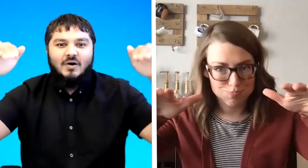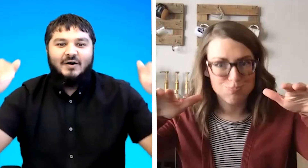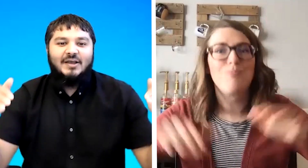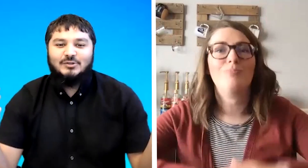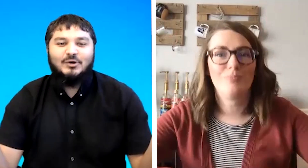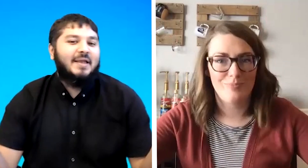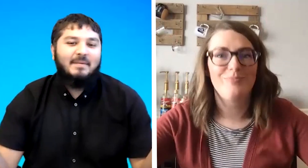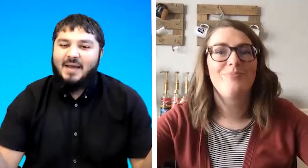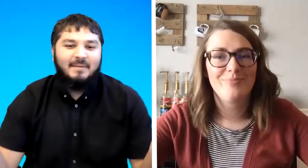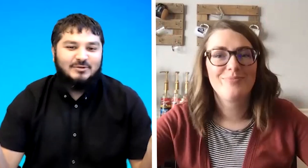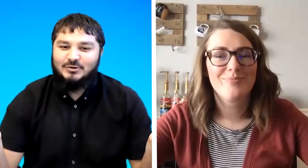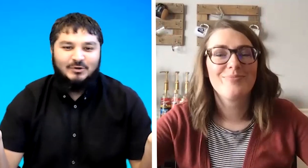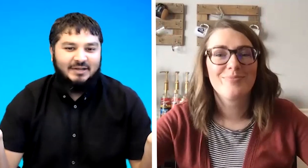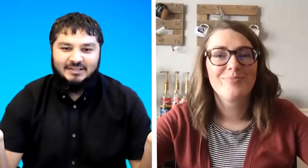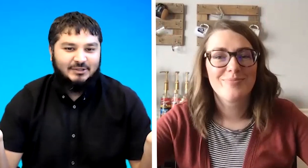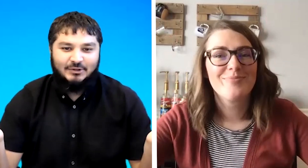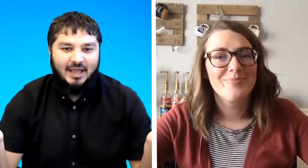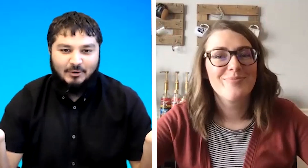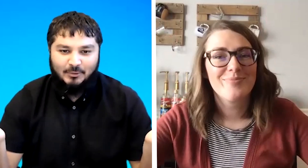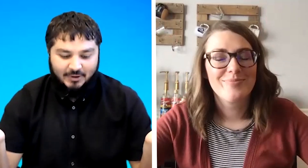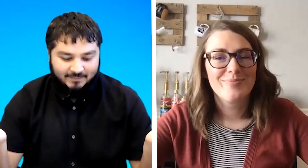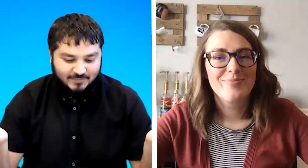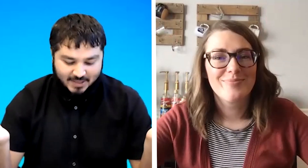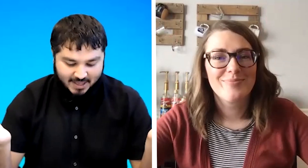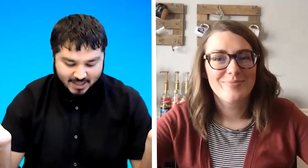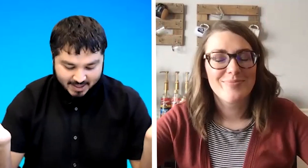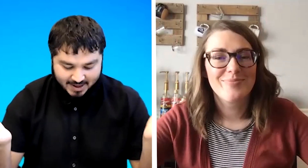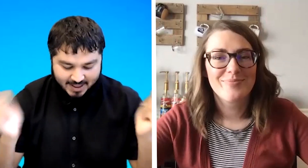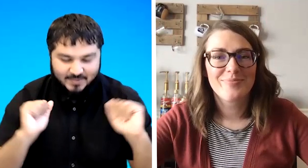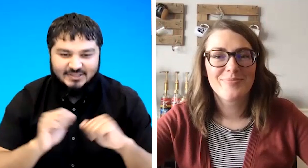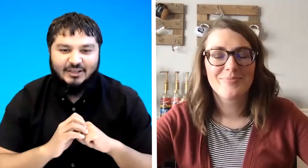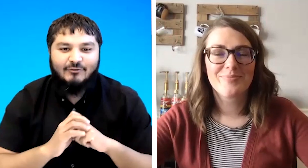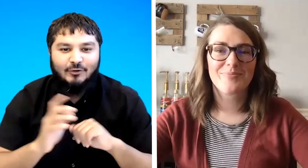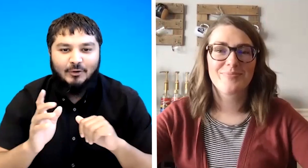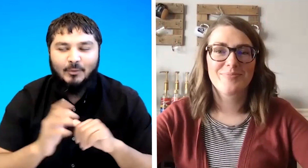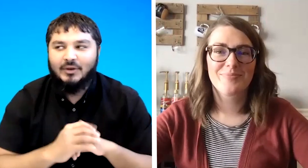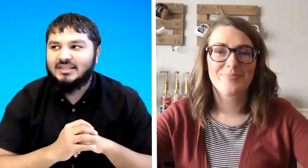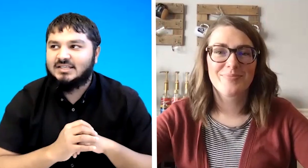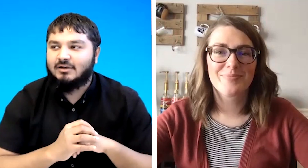okay so yeah absolutely so that could work let me see if you can work this out